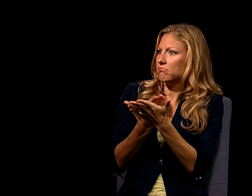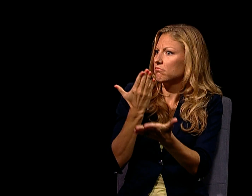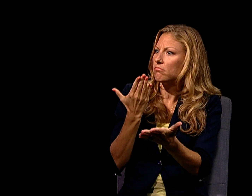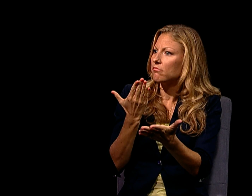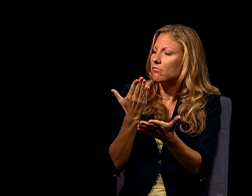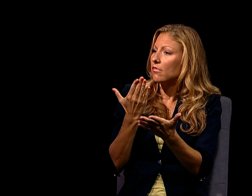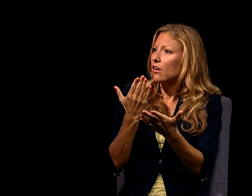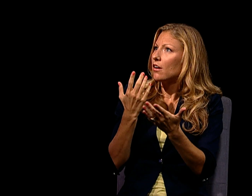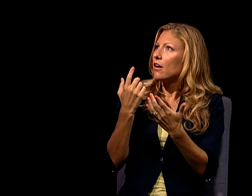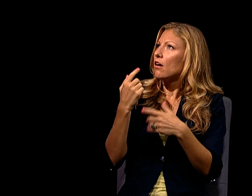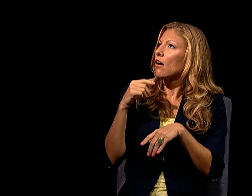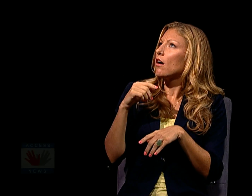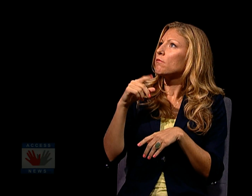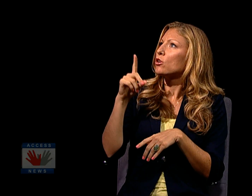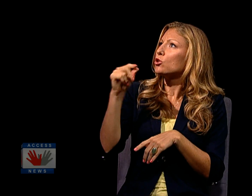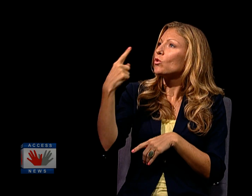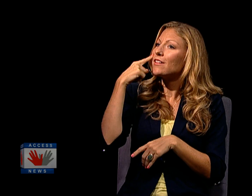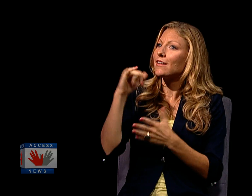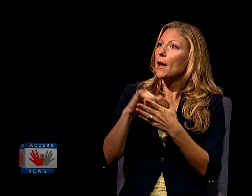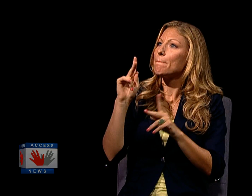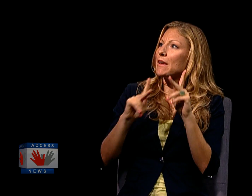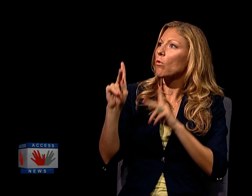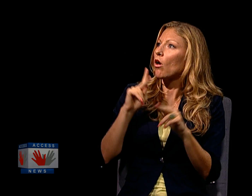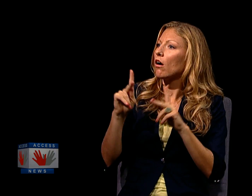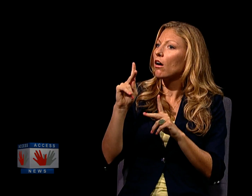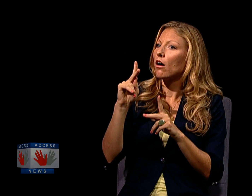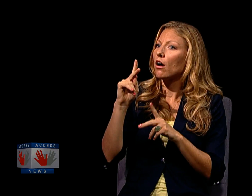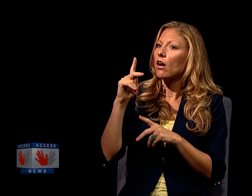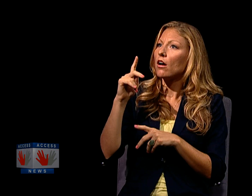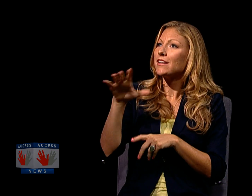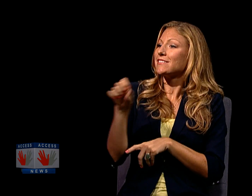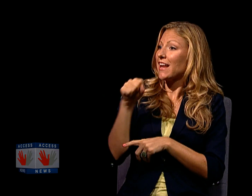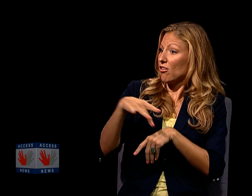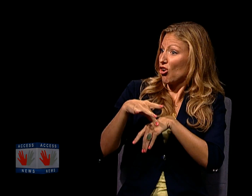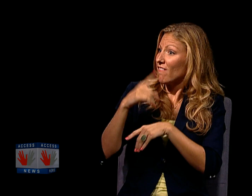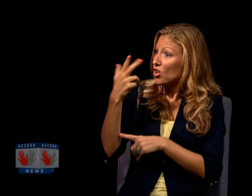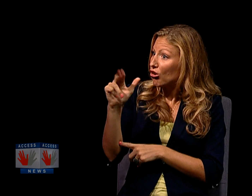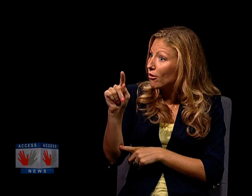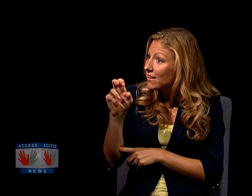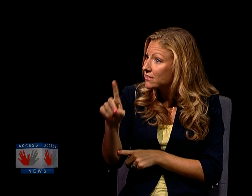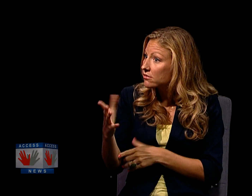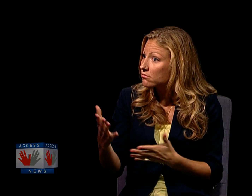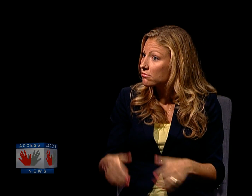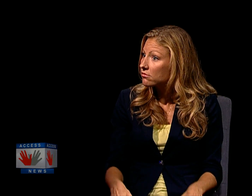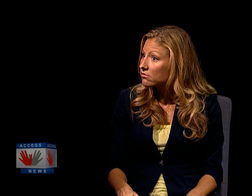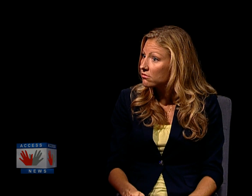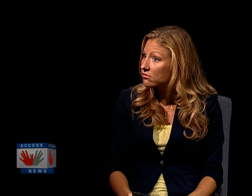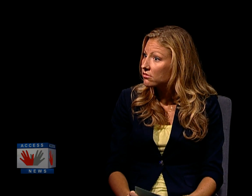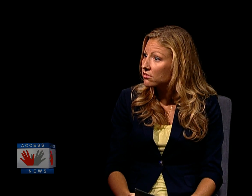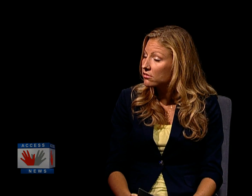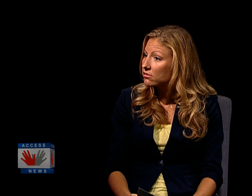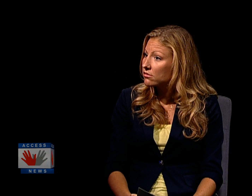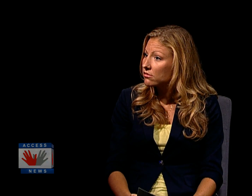ARE STILL RESISTANT TO THOSE FACTS? FOR INSTANCE, DO YOU THINK PEOPLE TAKE THE EARTH FOR GRANTED?